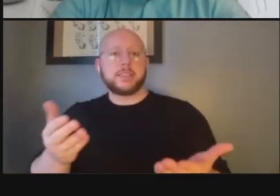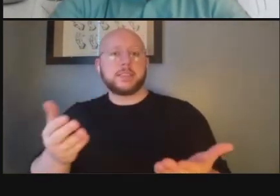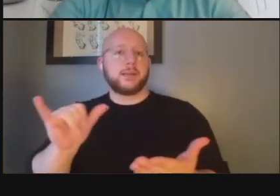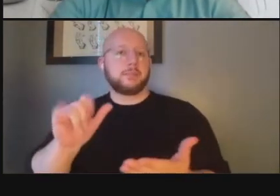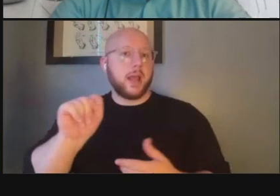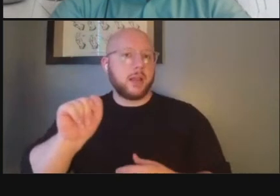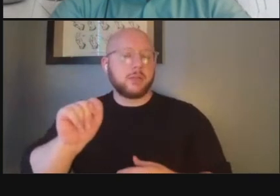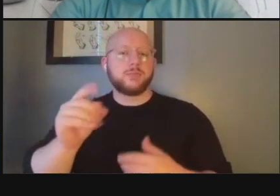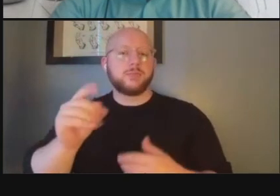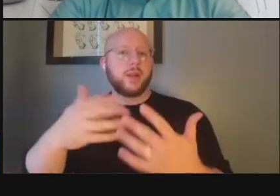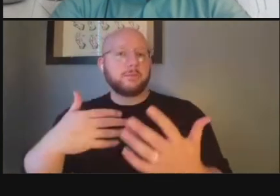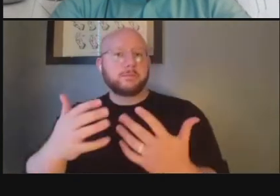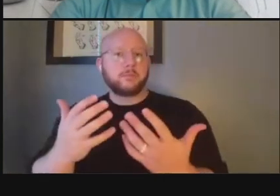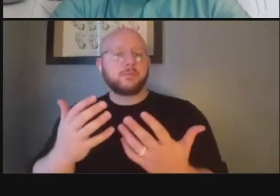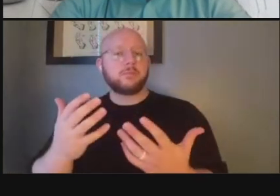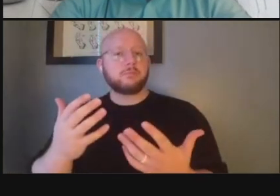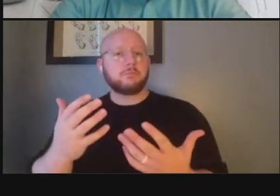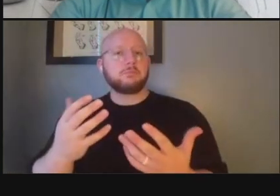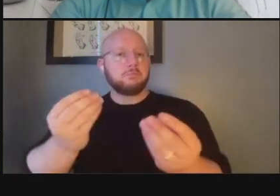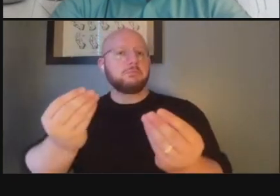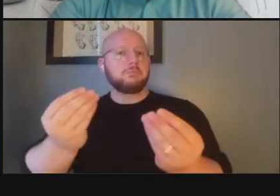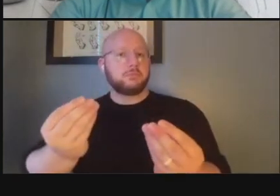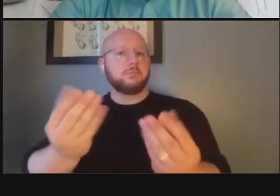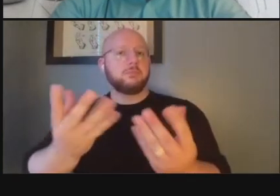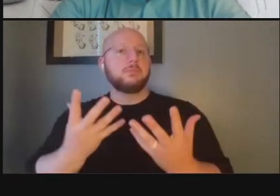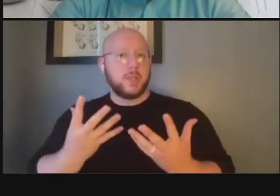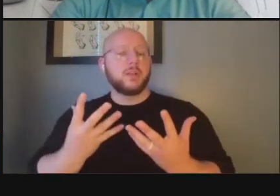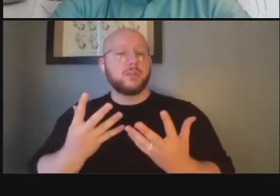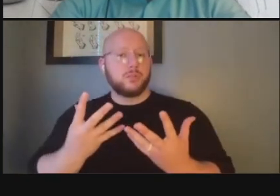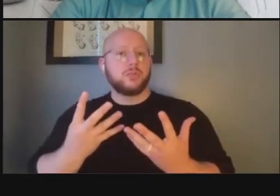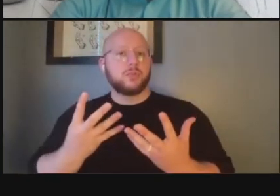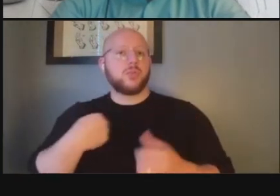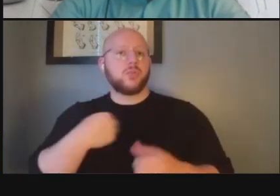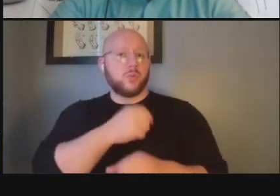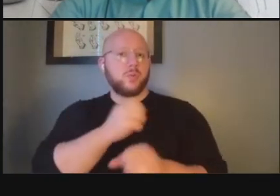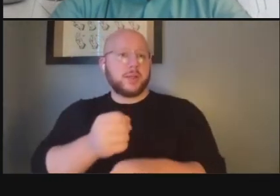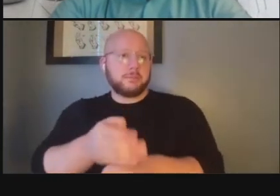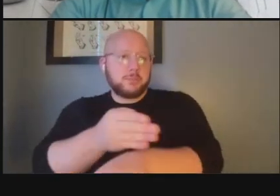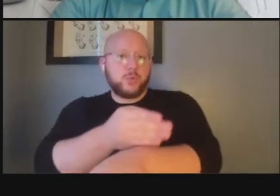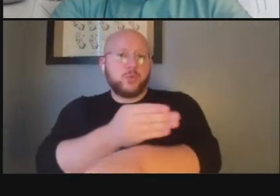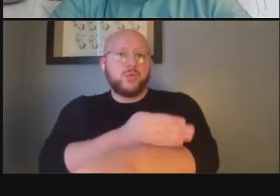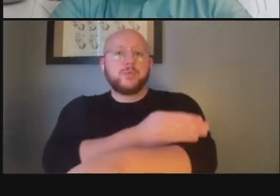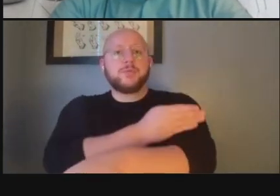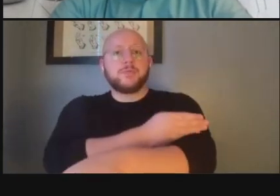make the access improvement to improve the access spark or anything else it's lacking let us know